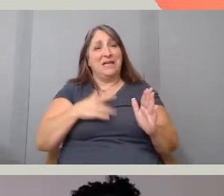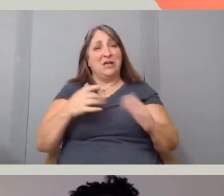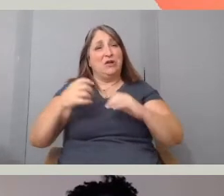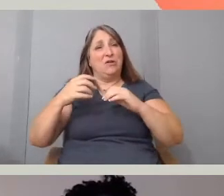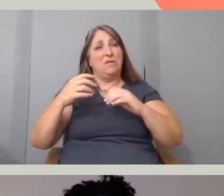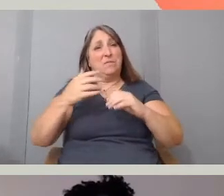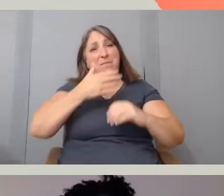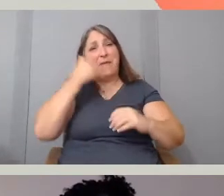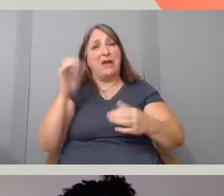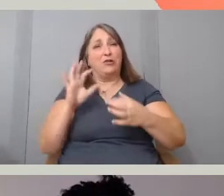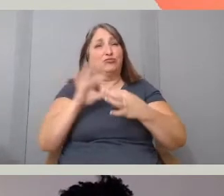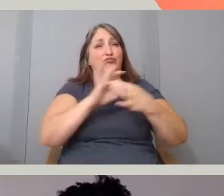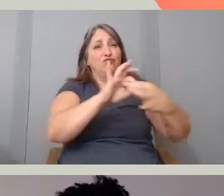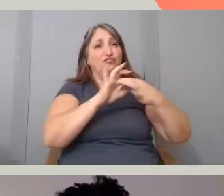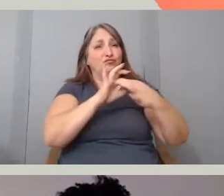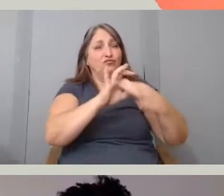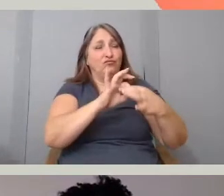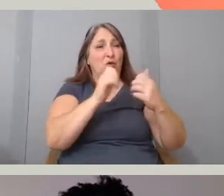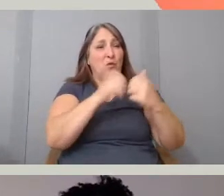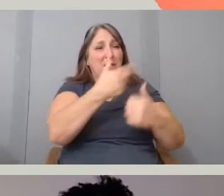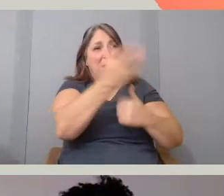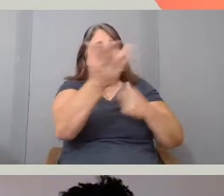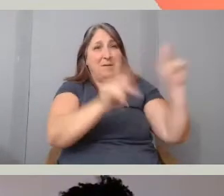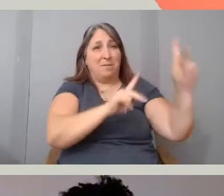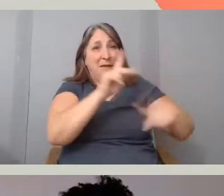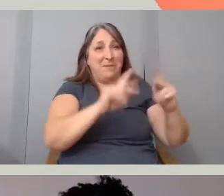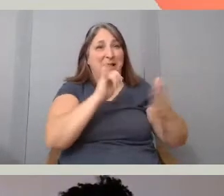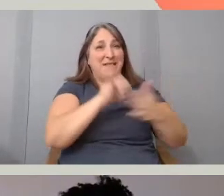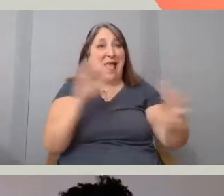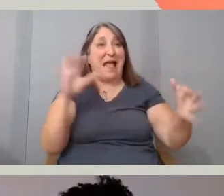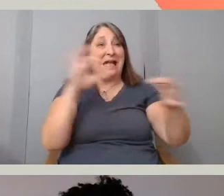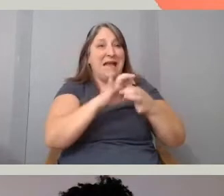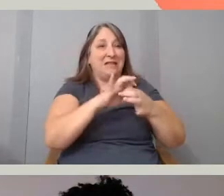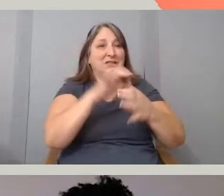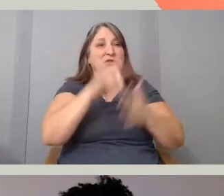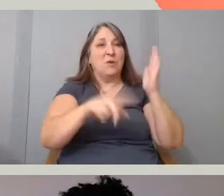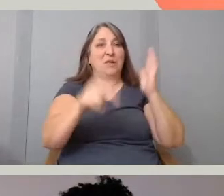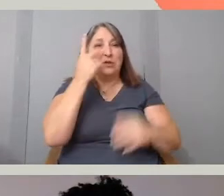And that connection is what you see on the screen.